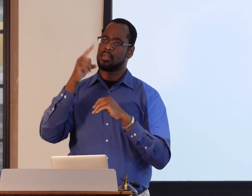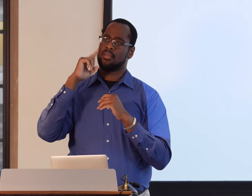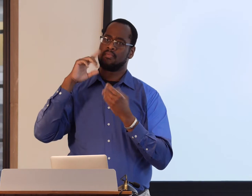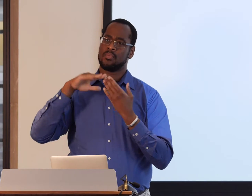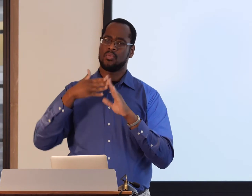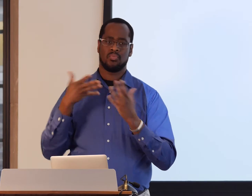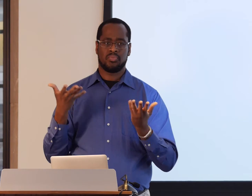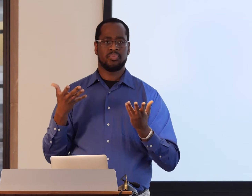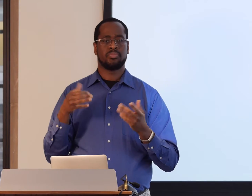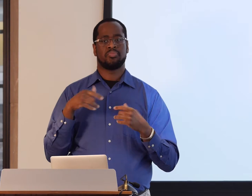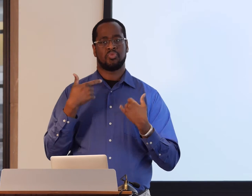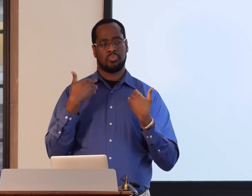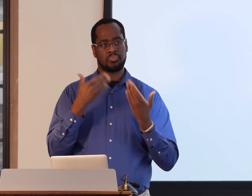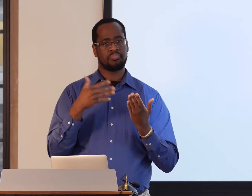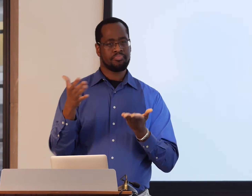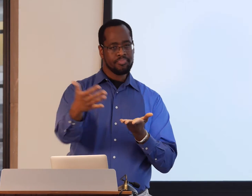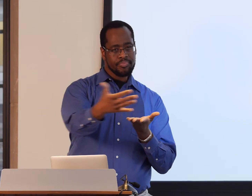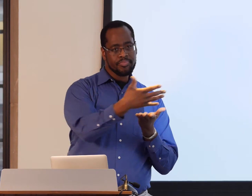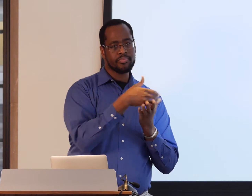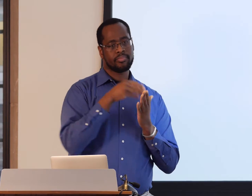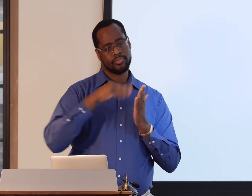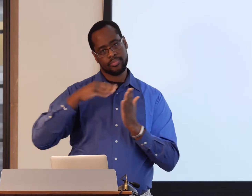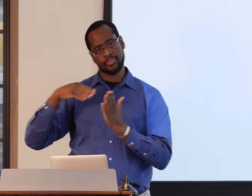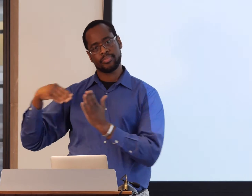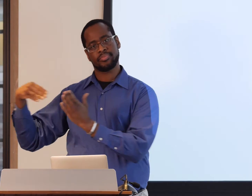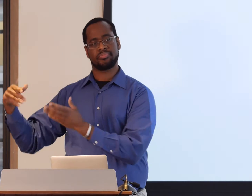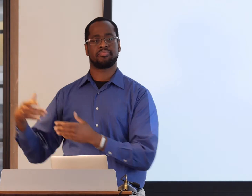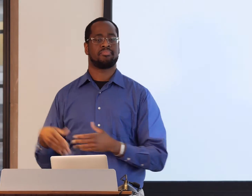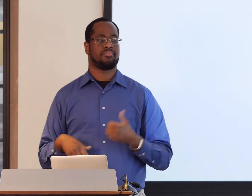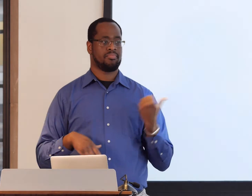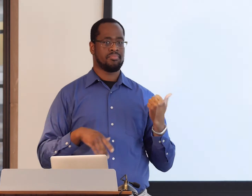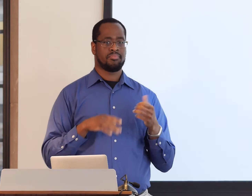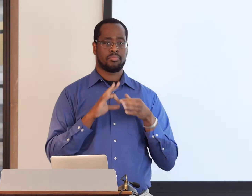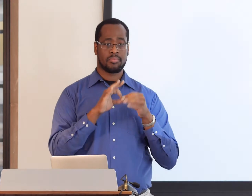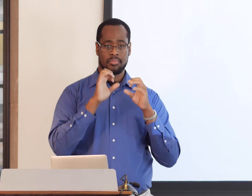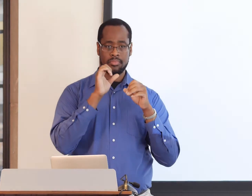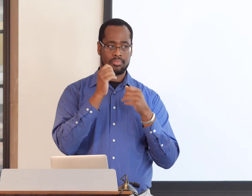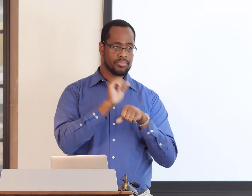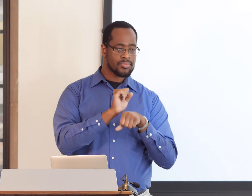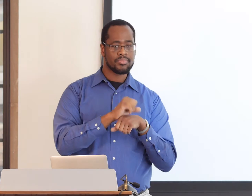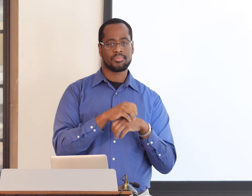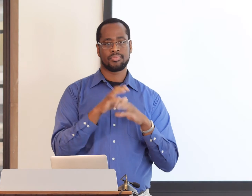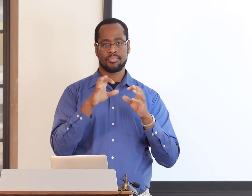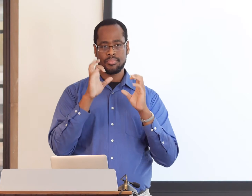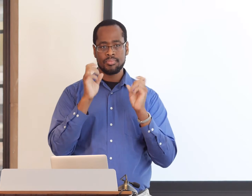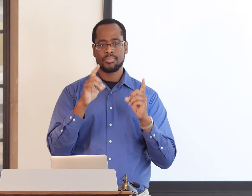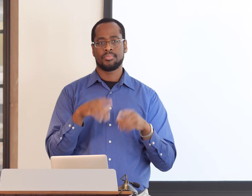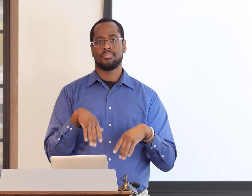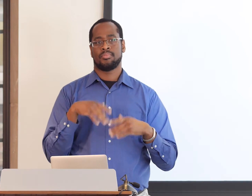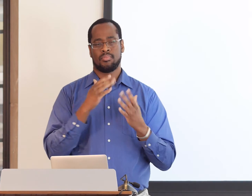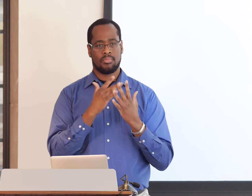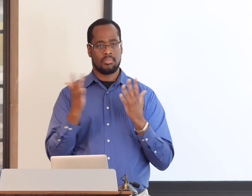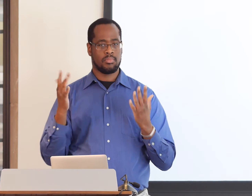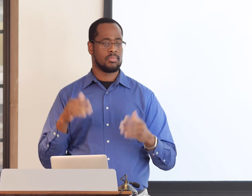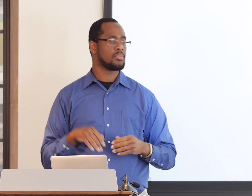about the issues that affect the Black Deaf community. So research was done and literature was published.